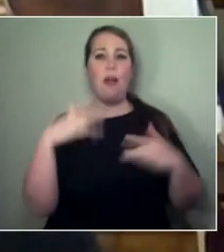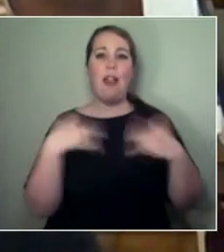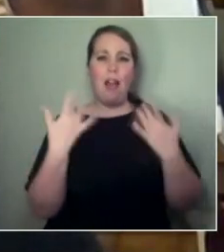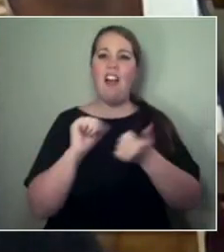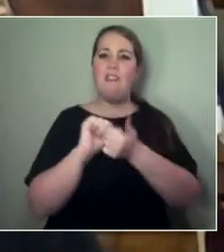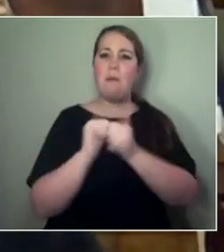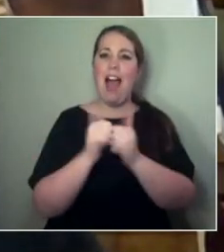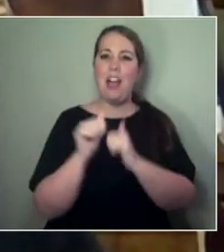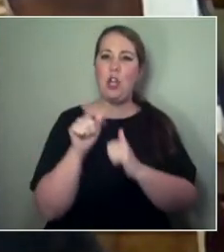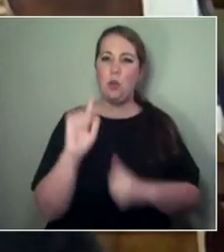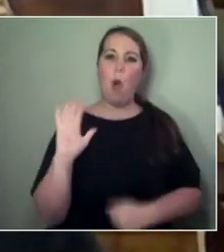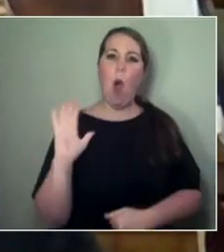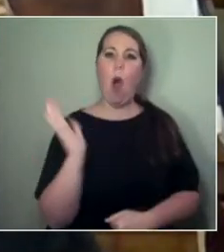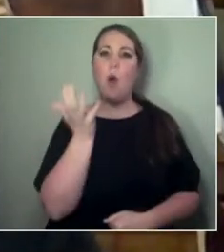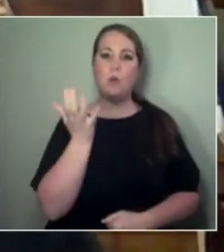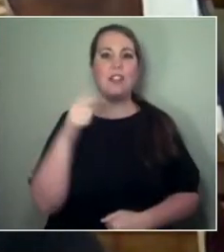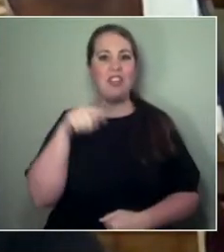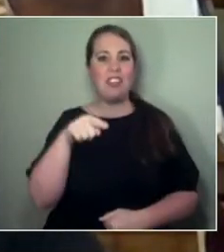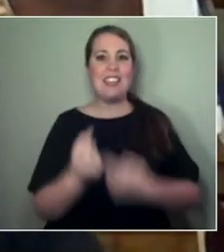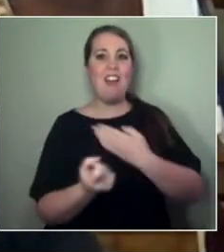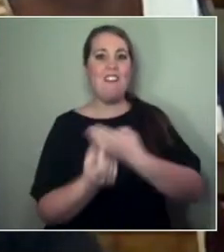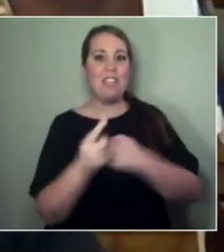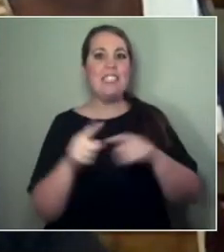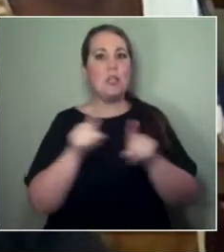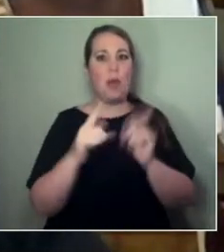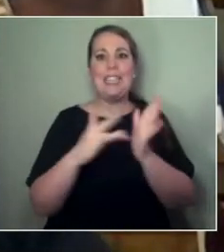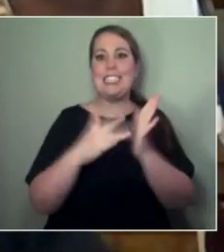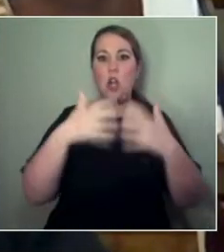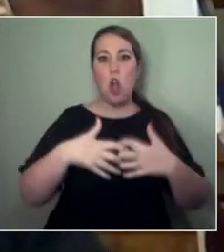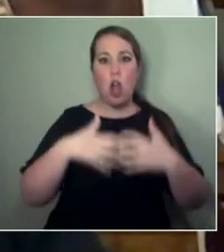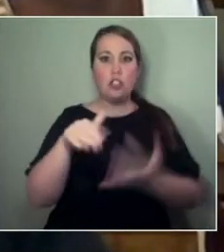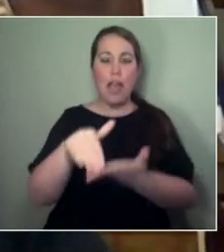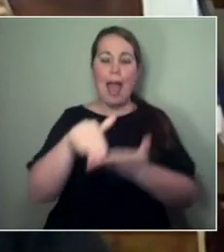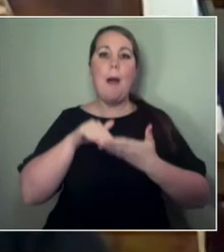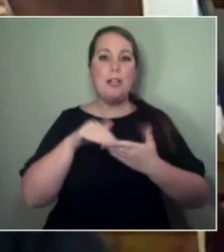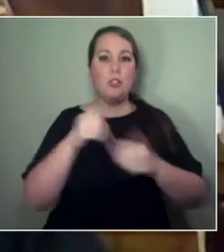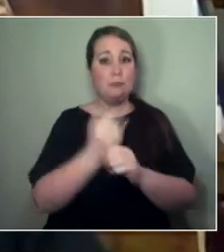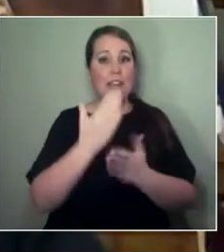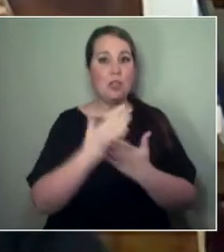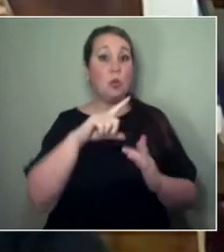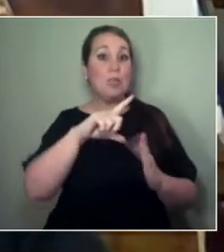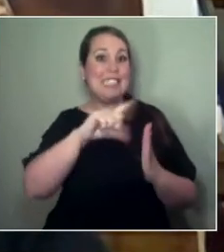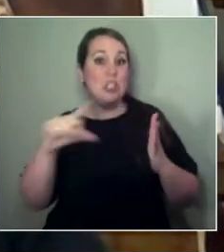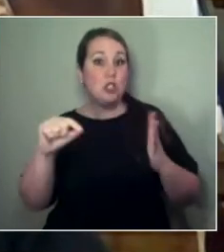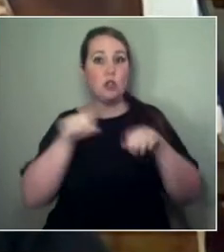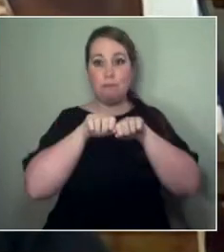for these really important conversations taking place over the airwaves. Ngā mihi nui.